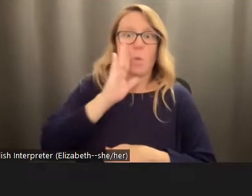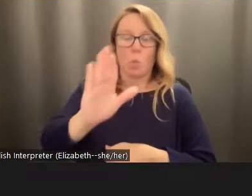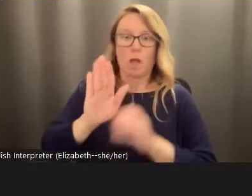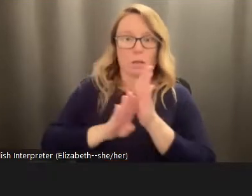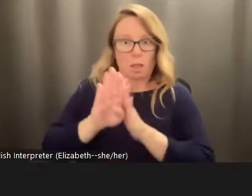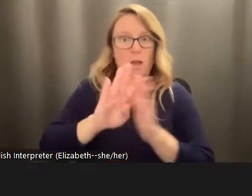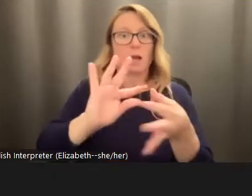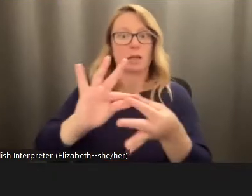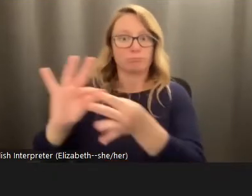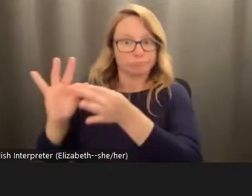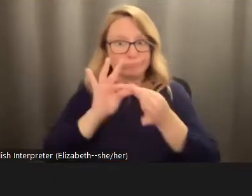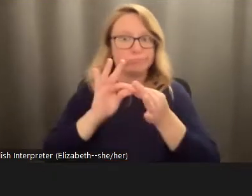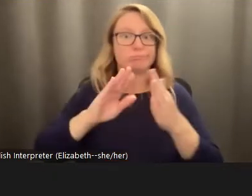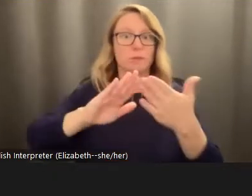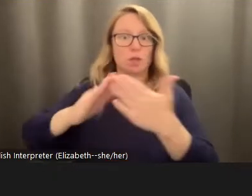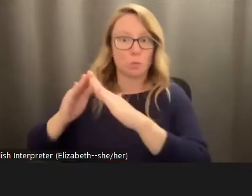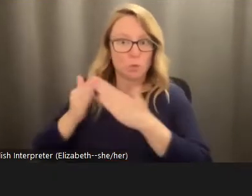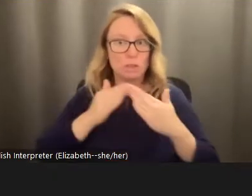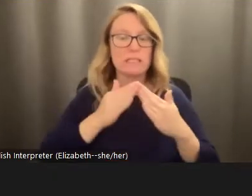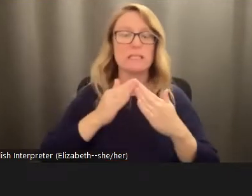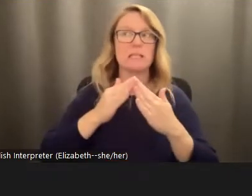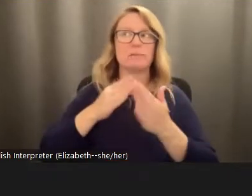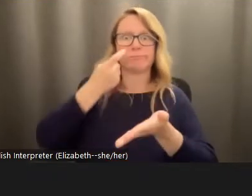solidarity, and also a recognition of how widespread